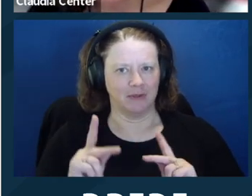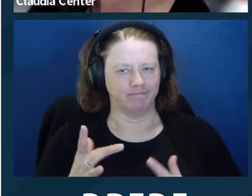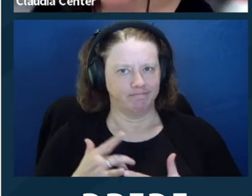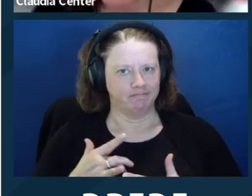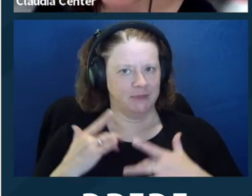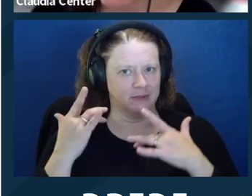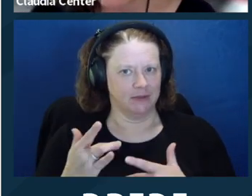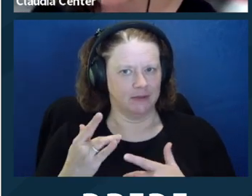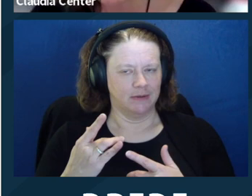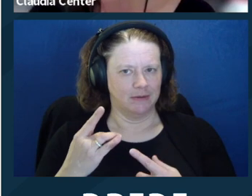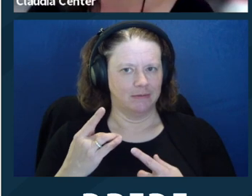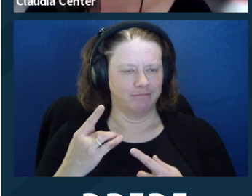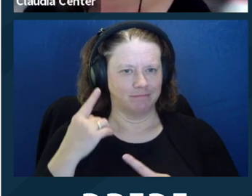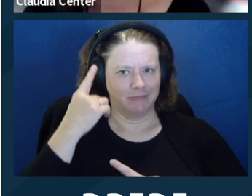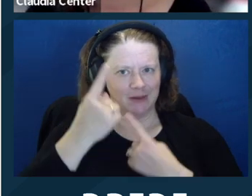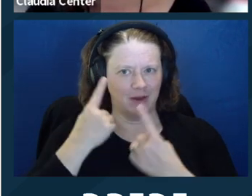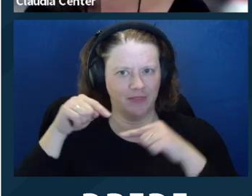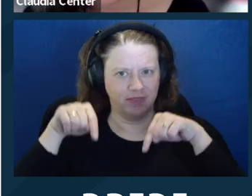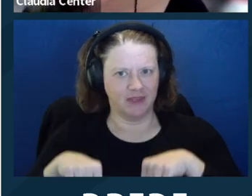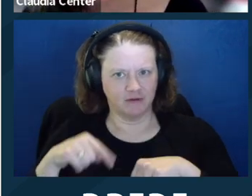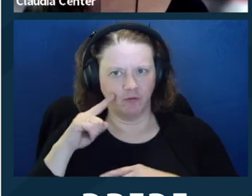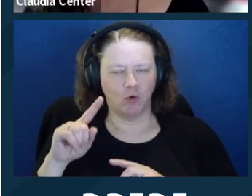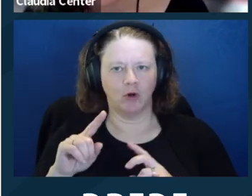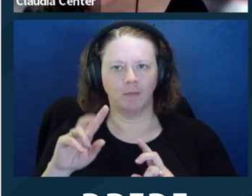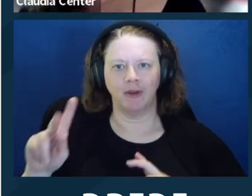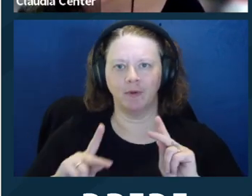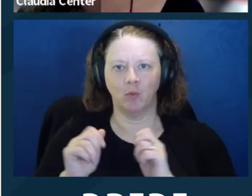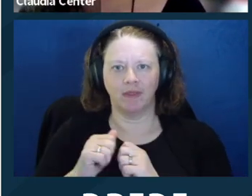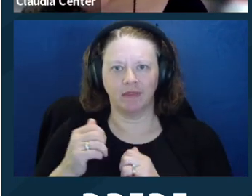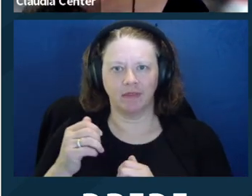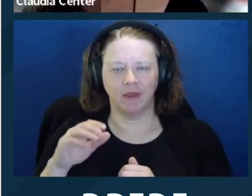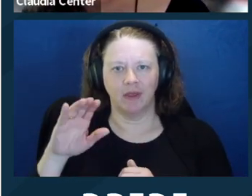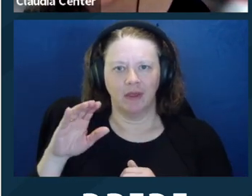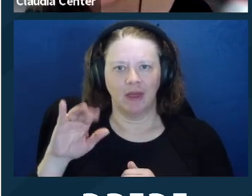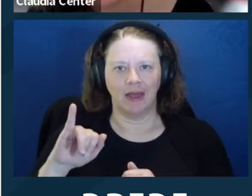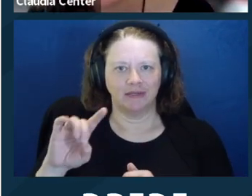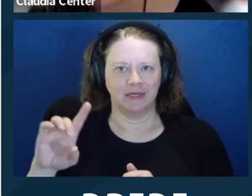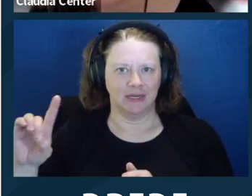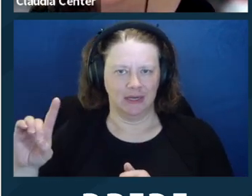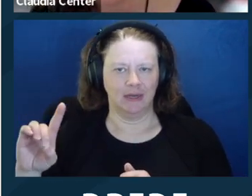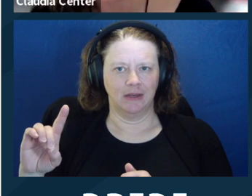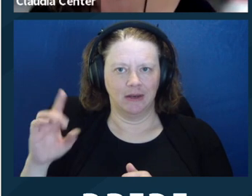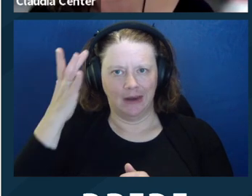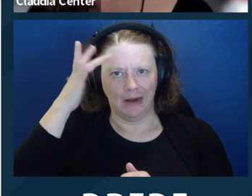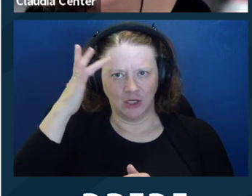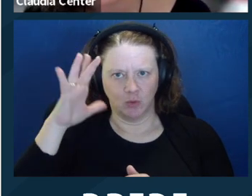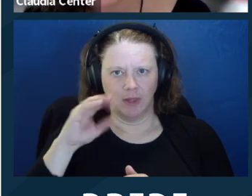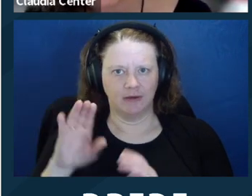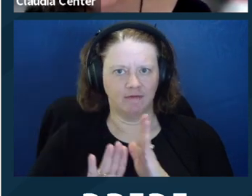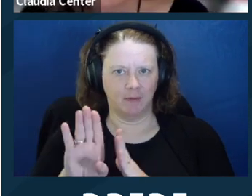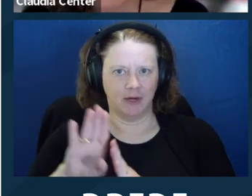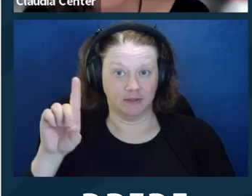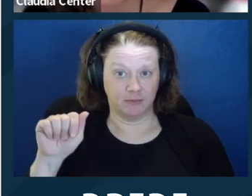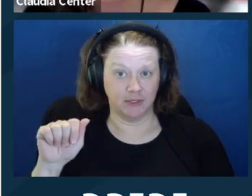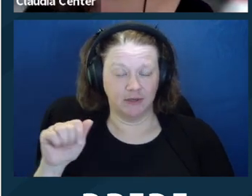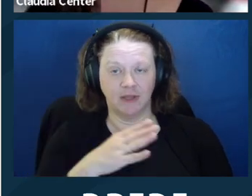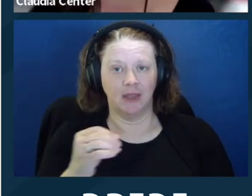disabilities. And potentially psychiatric disabilities, and developmental disabilities